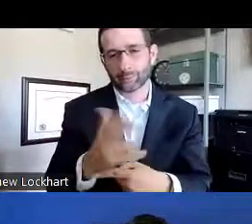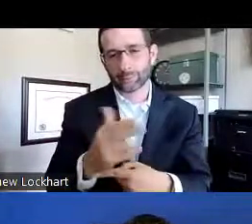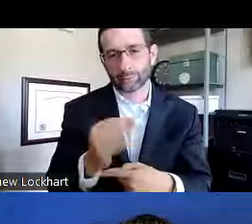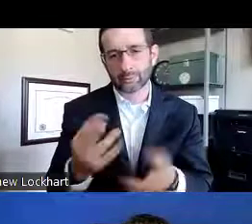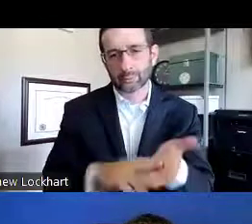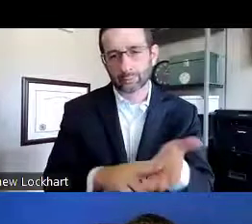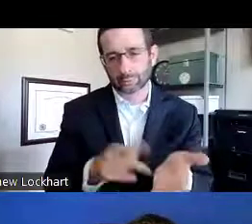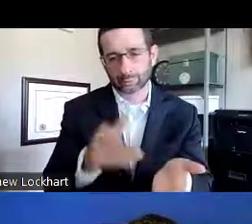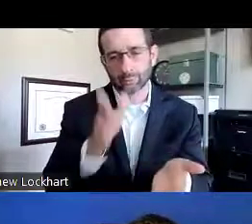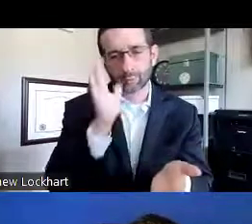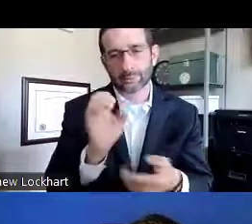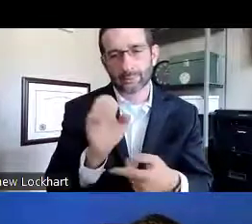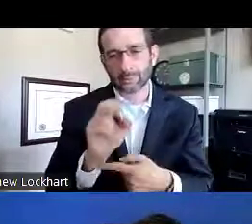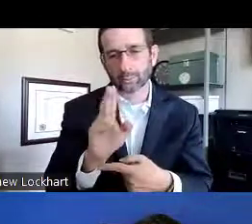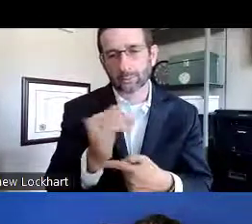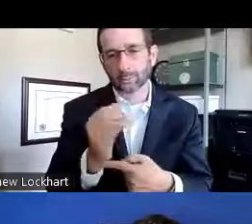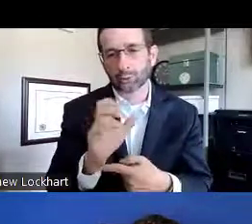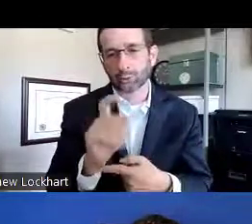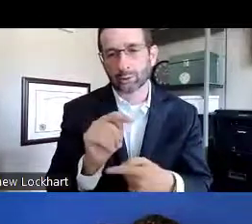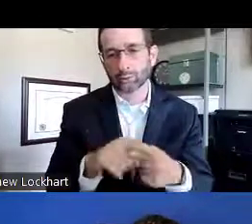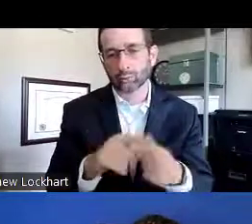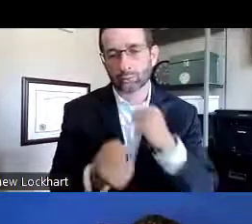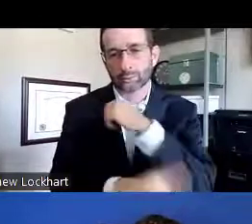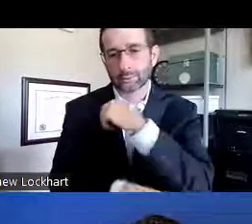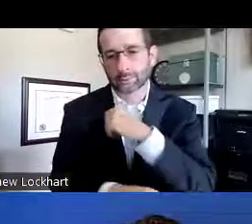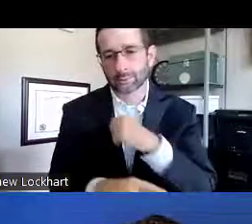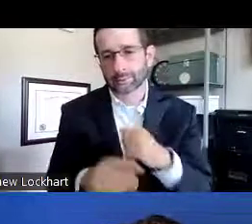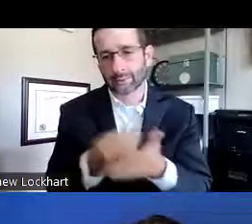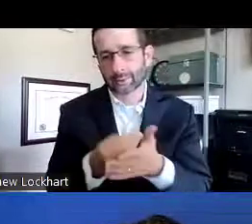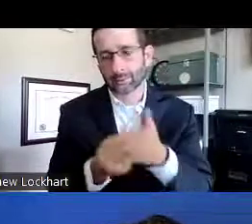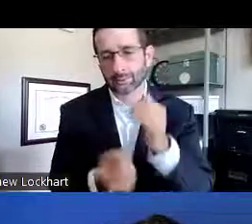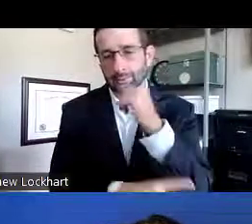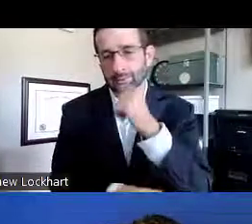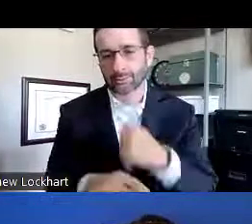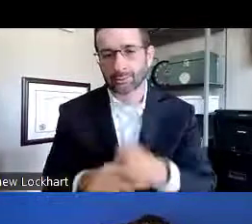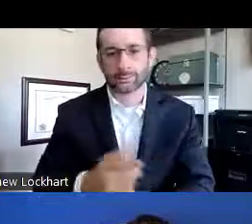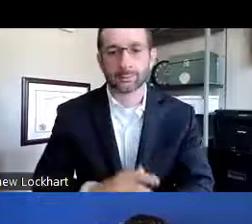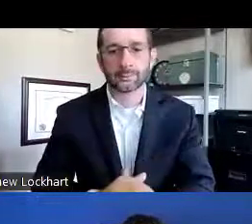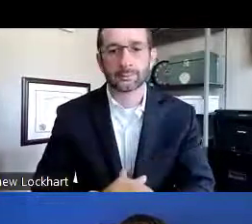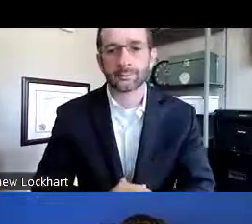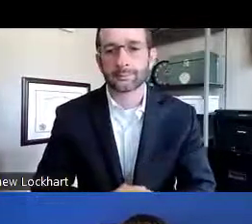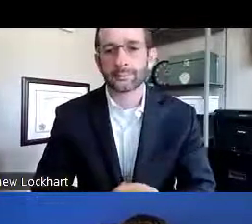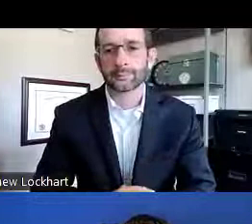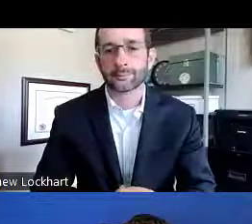then that would then breach your contract, and then you would be subject to a financial penalty.